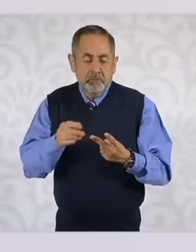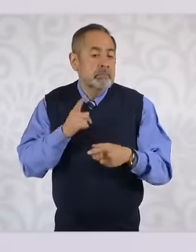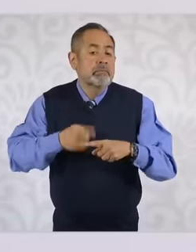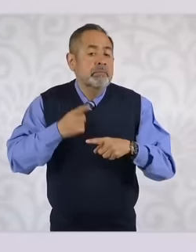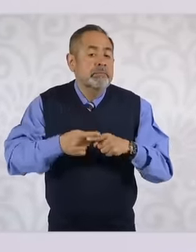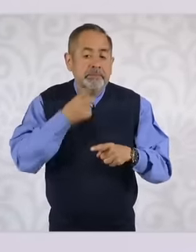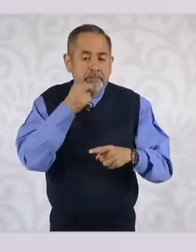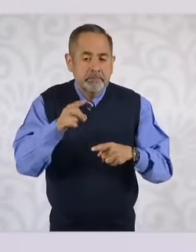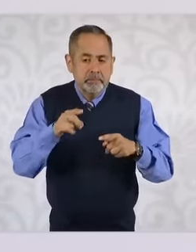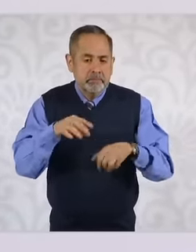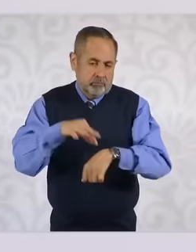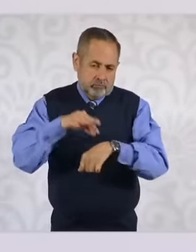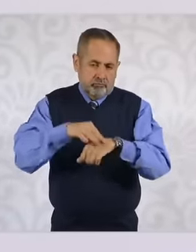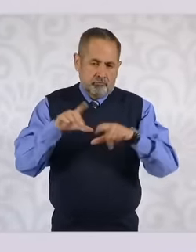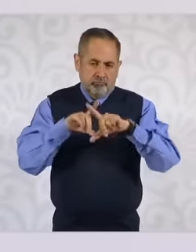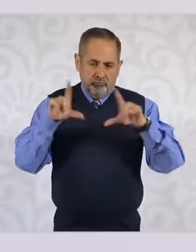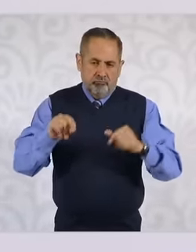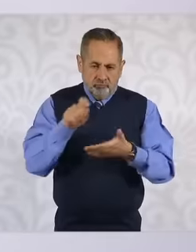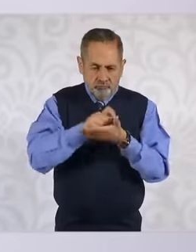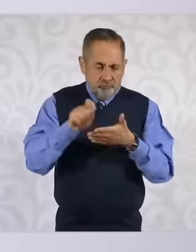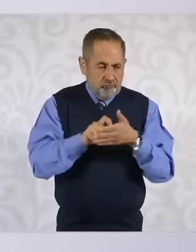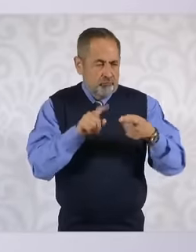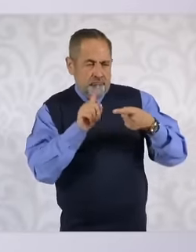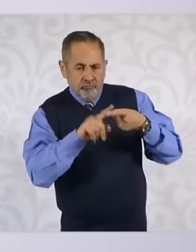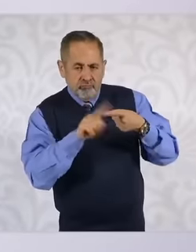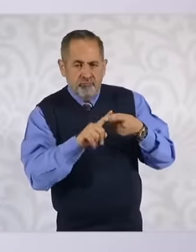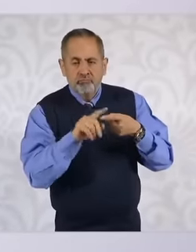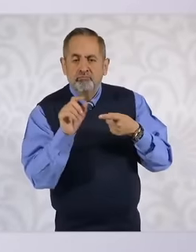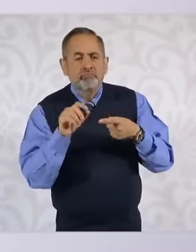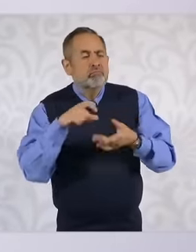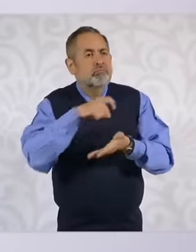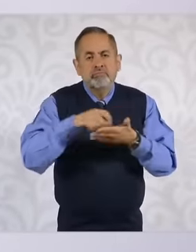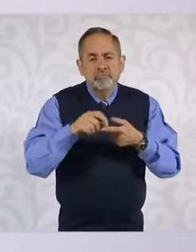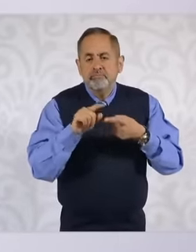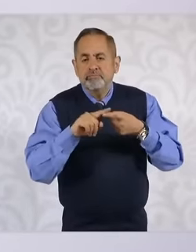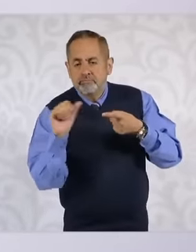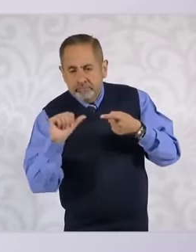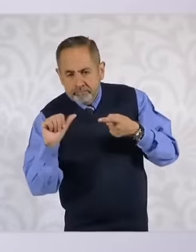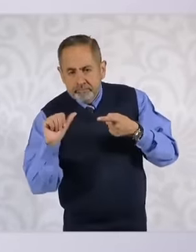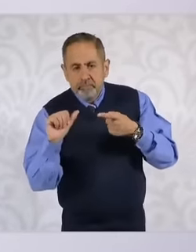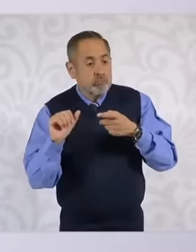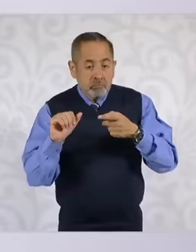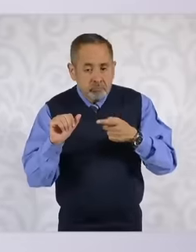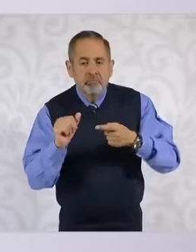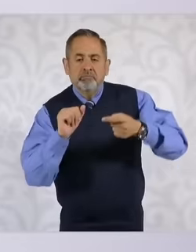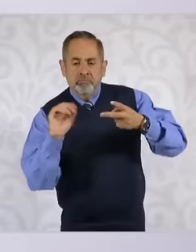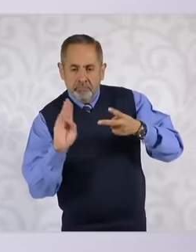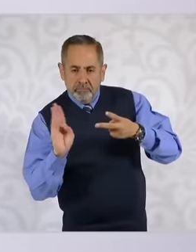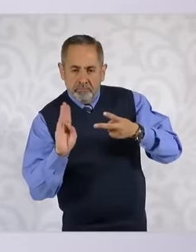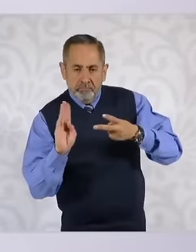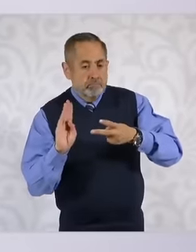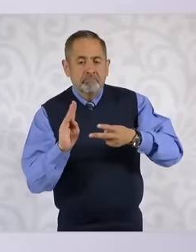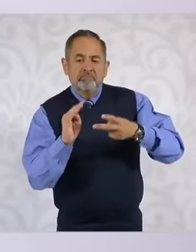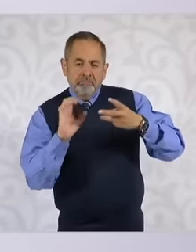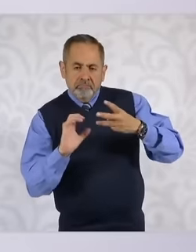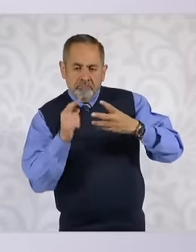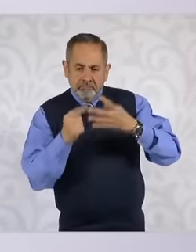who specializes in that subject so that the person who requires it is always medicated